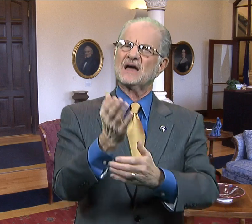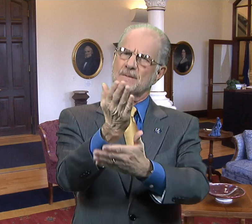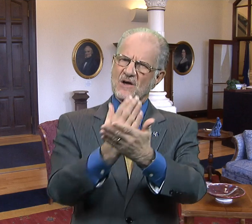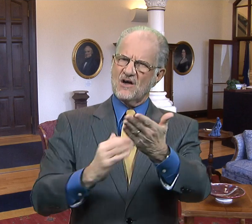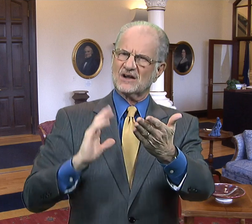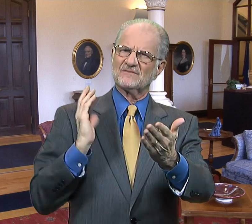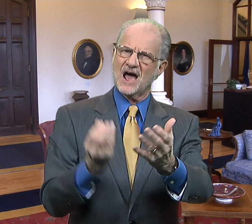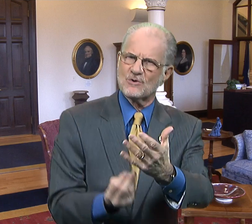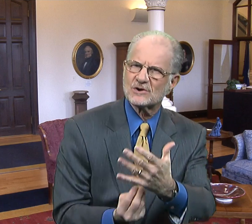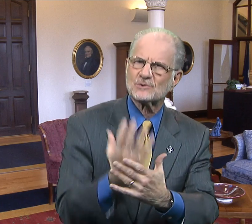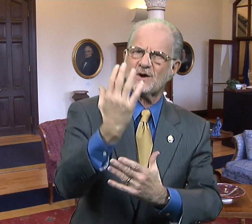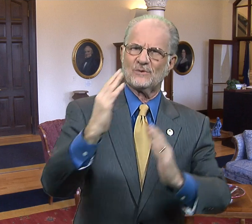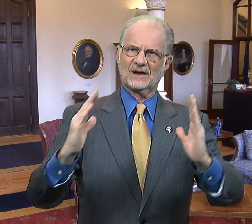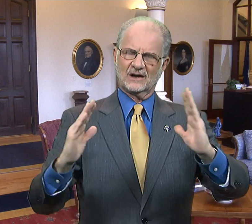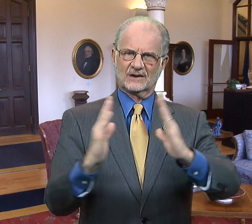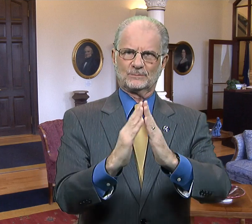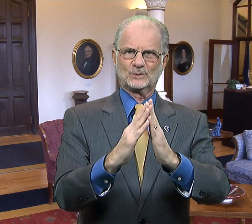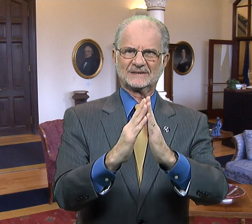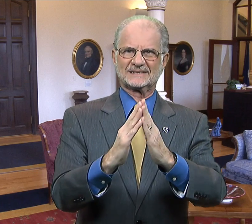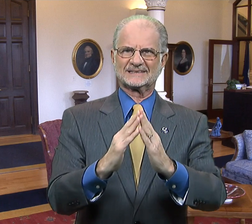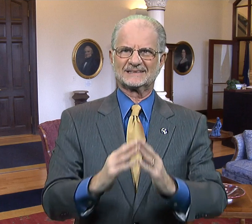Be a part of our growing community!